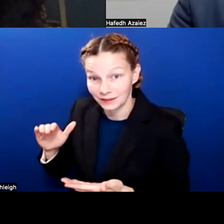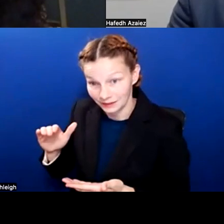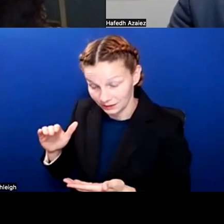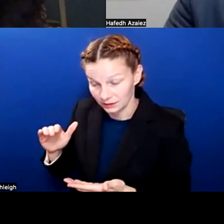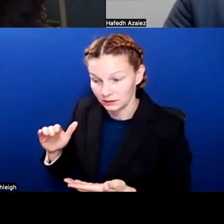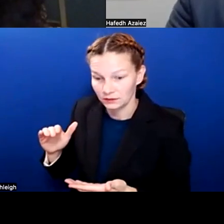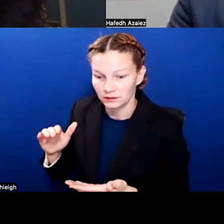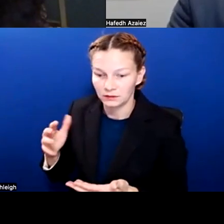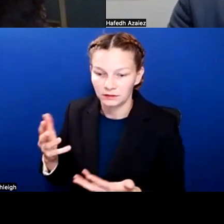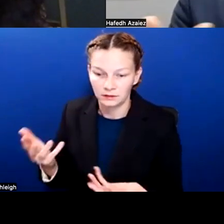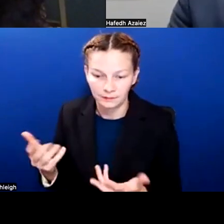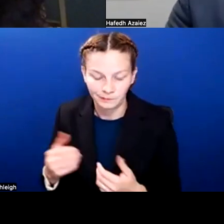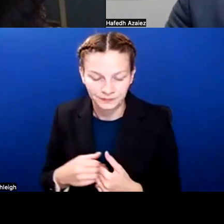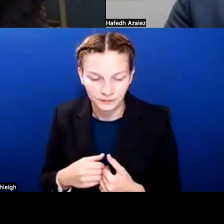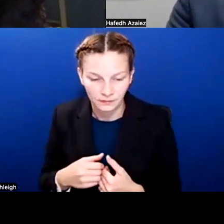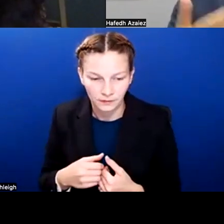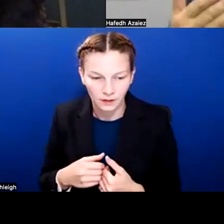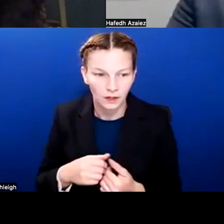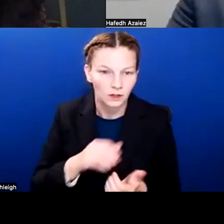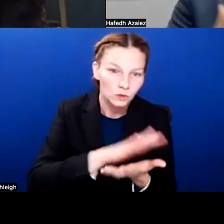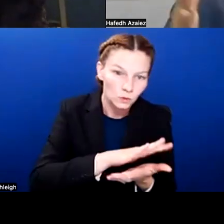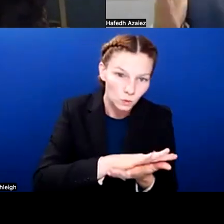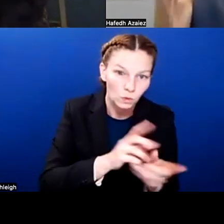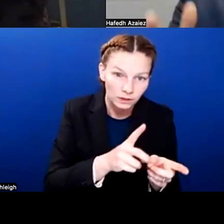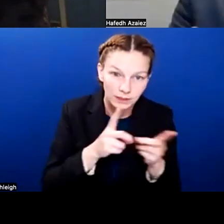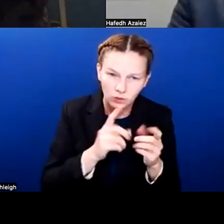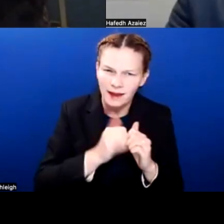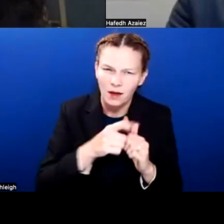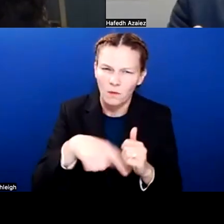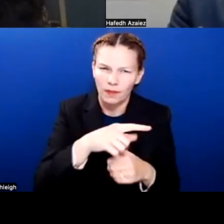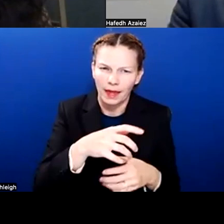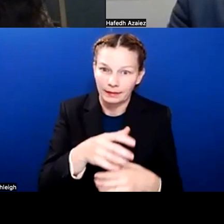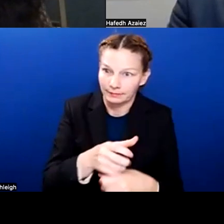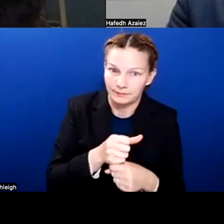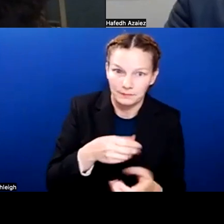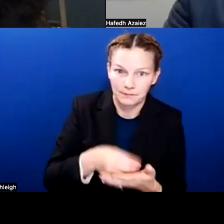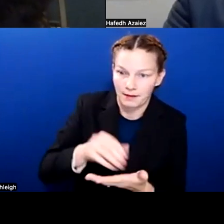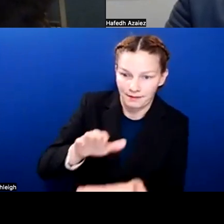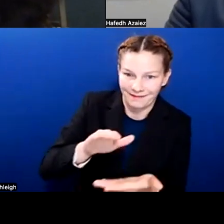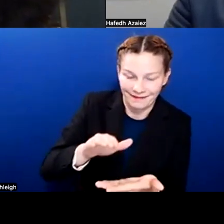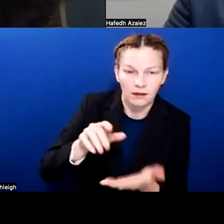school or district, the way they get funded is through a formula that is set by the state, which is, again,